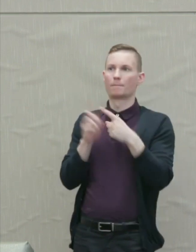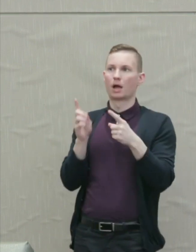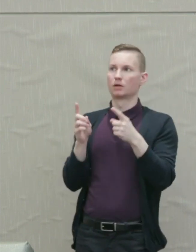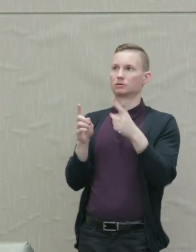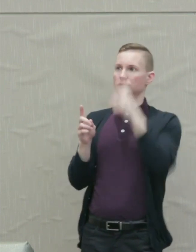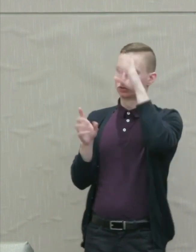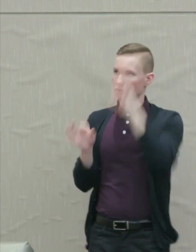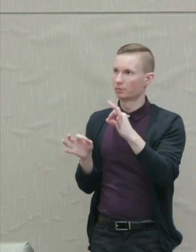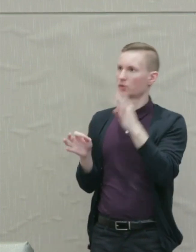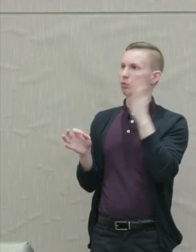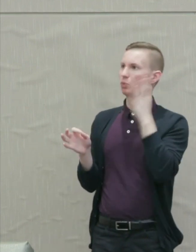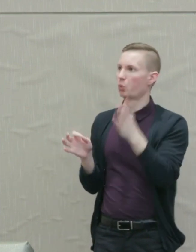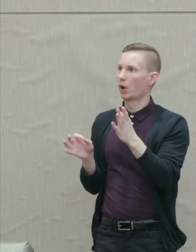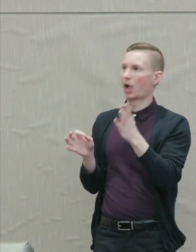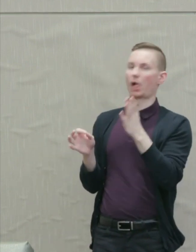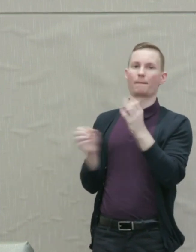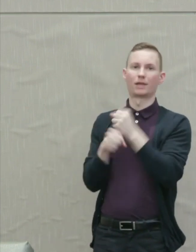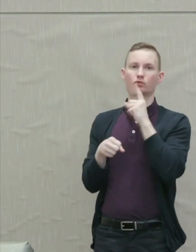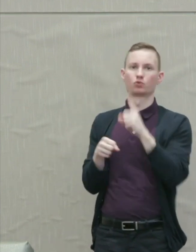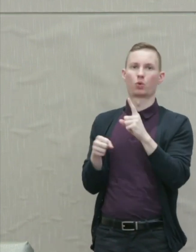civil rights at last.